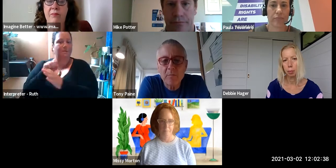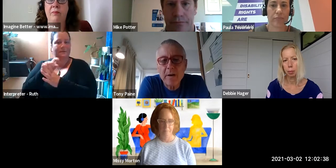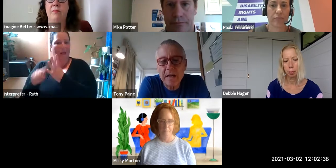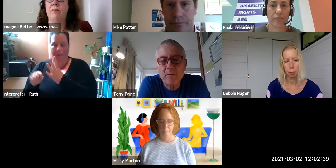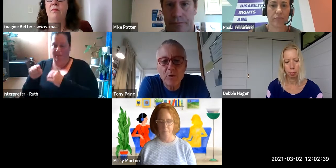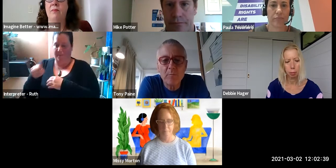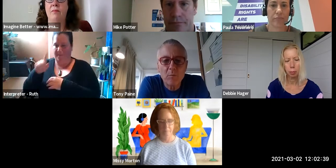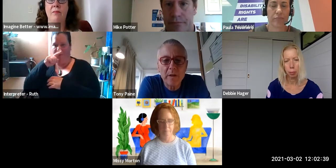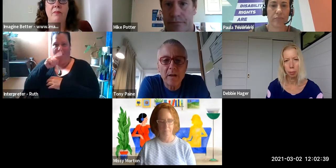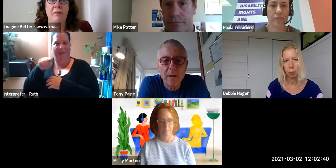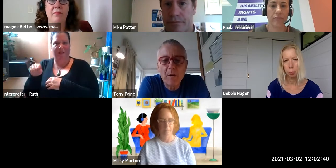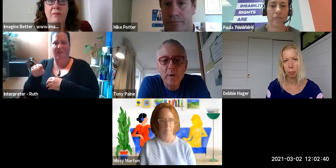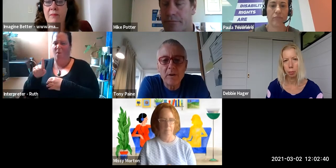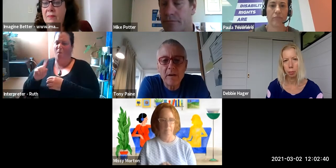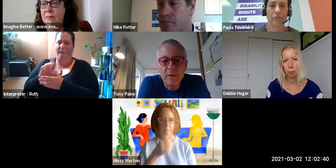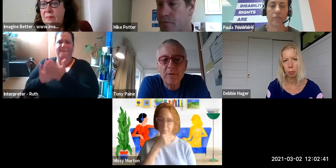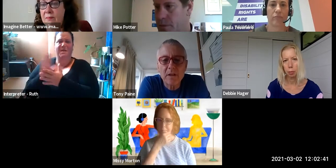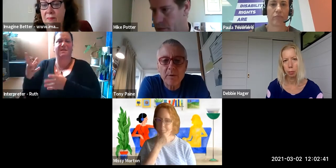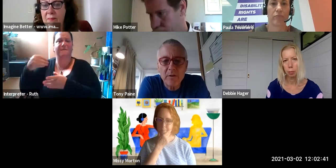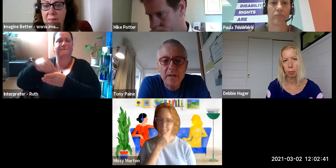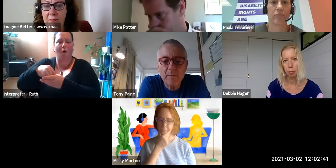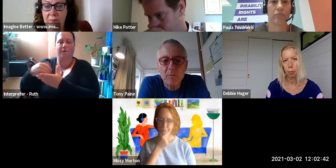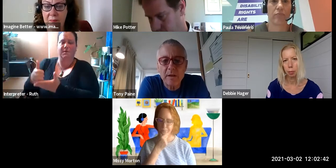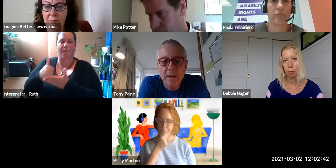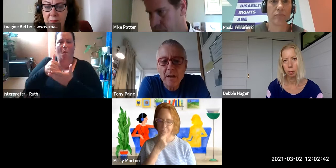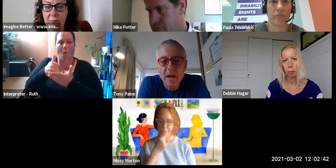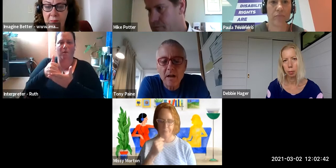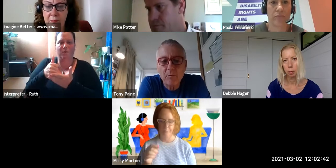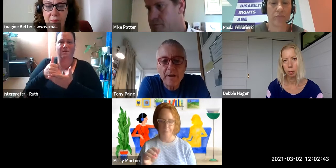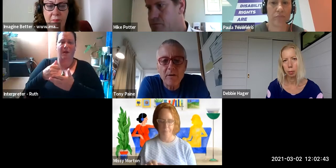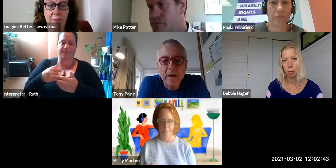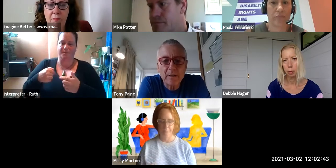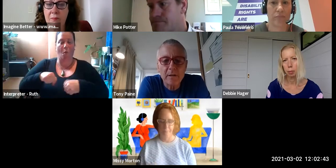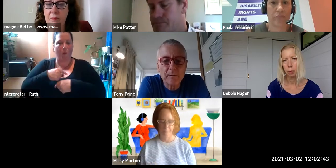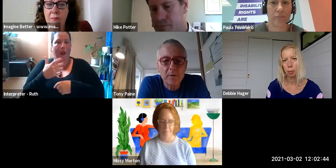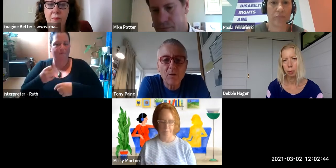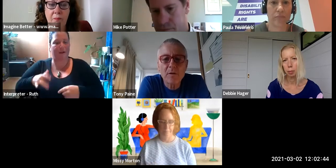To be part of a movement where we don't have lived experience but we care about the goals